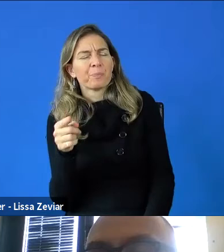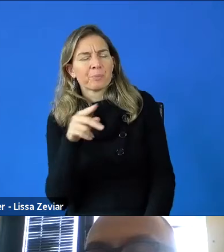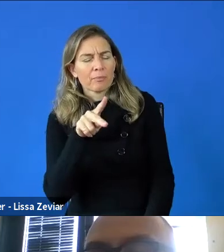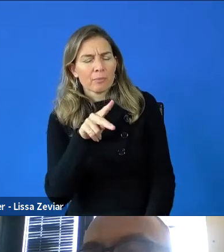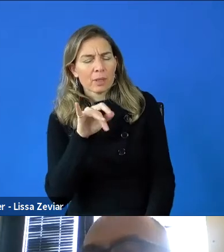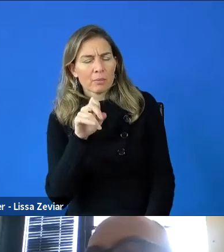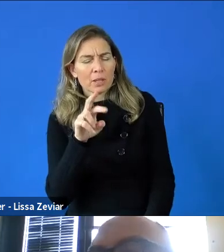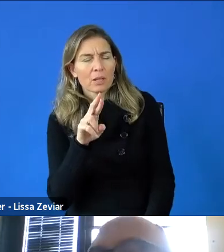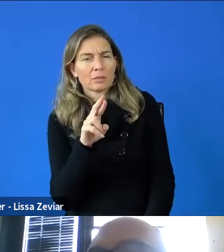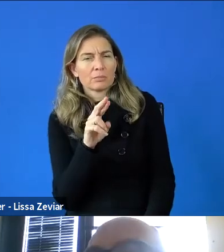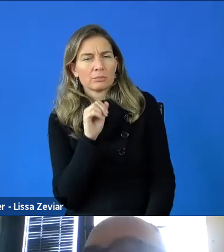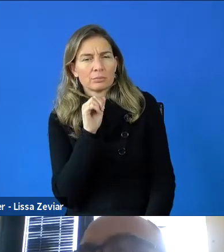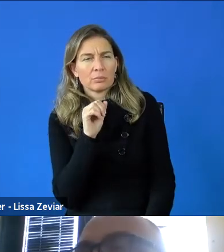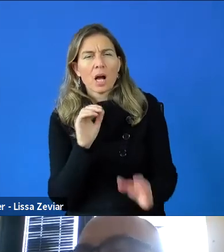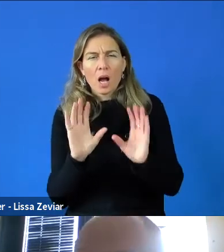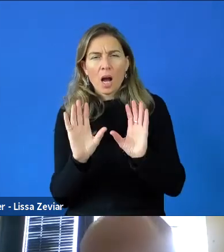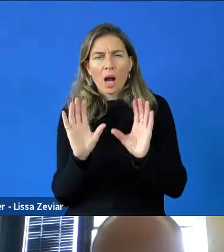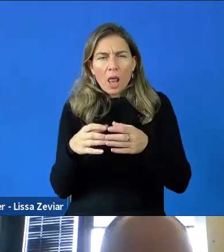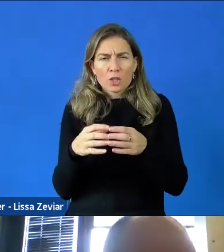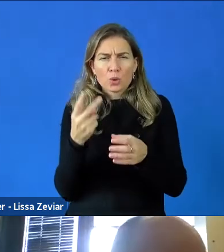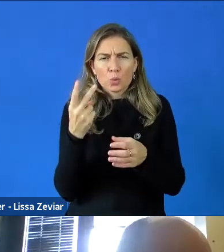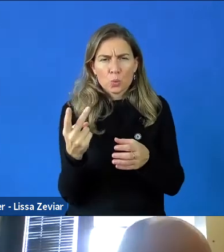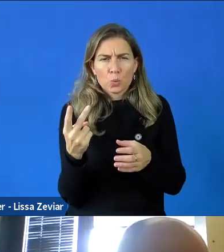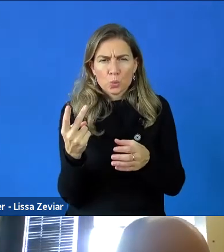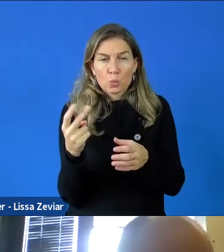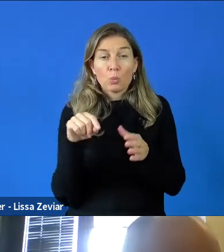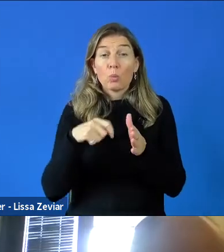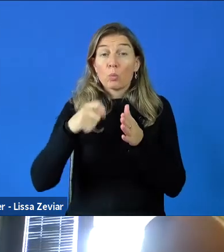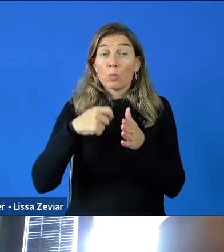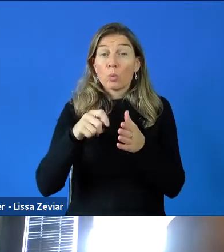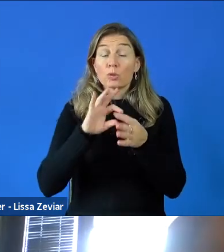In cluster two, in the projects that have to do with digital whatever,